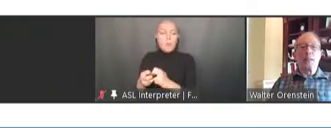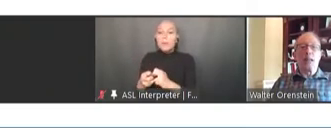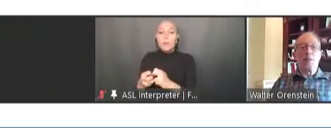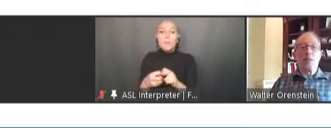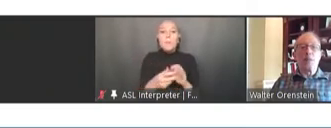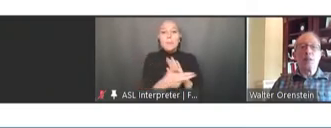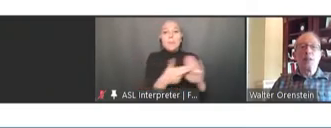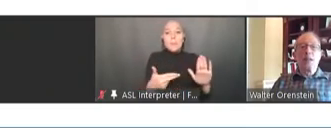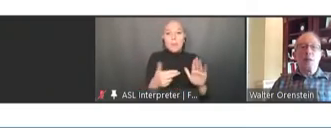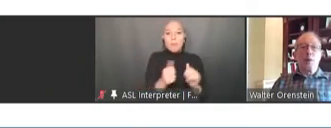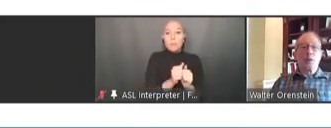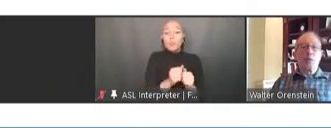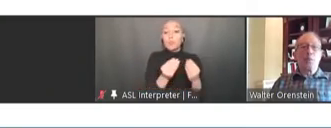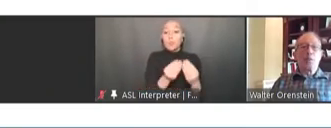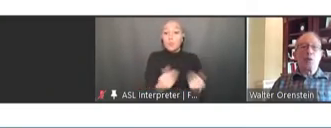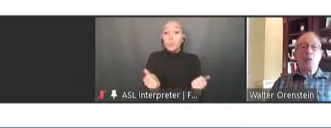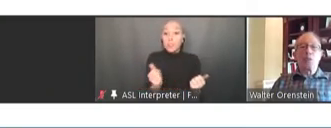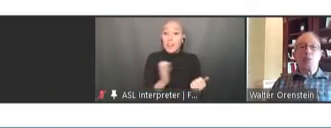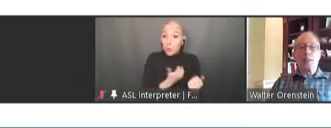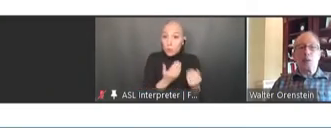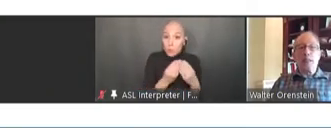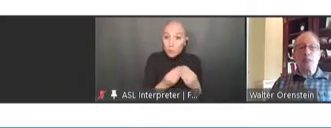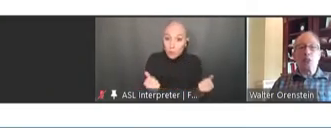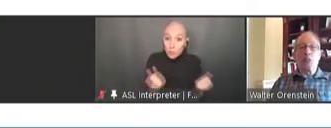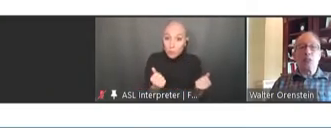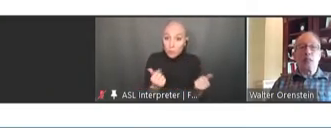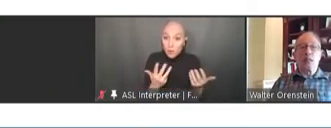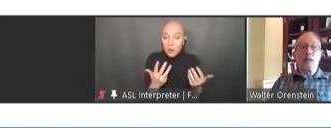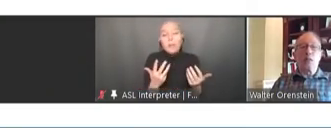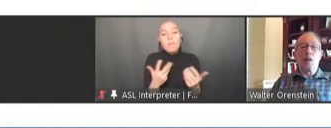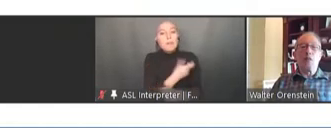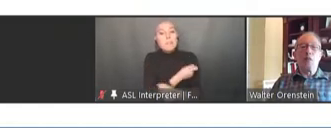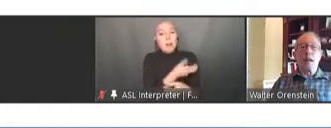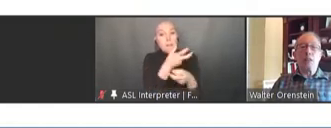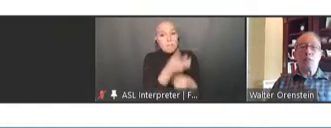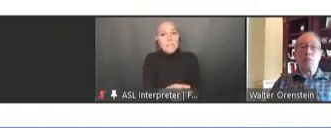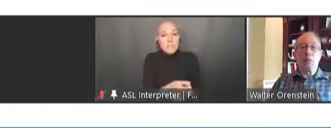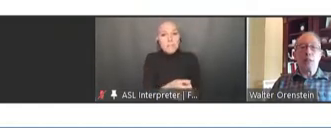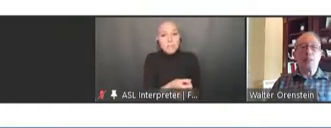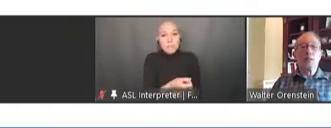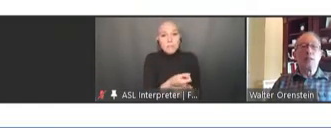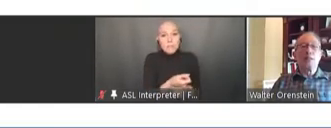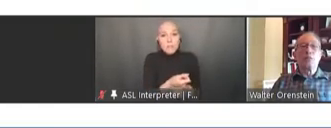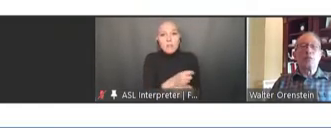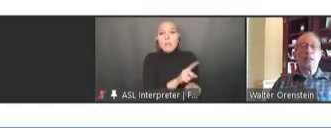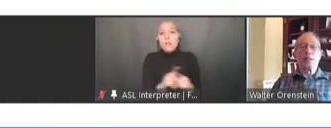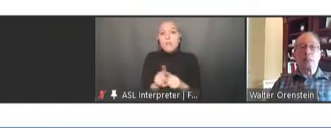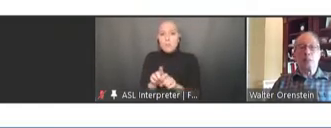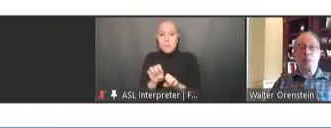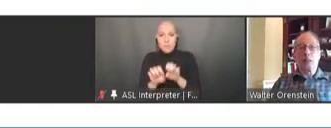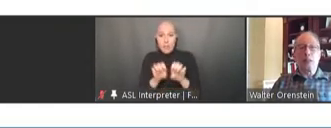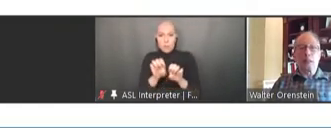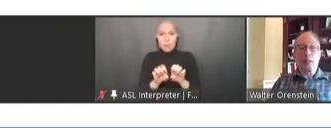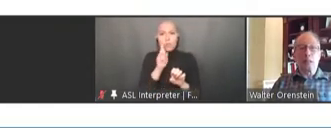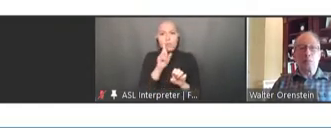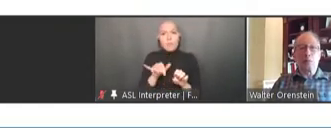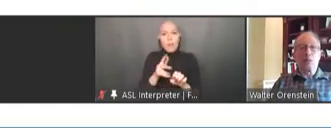confidence. There was a mid-course evaluation of the vaccine plan in 2017. Next slide, please.